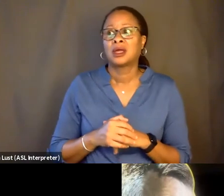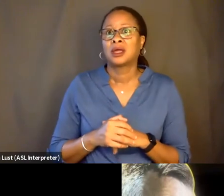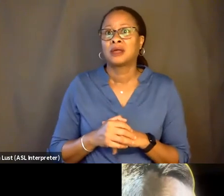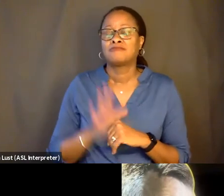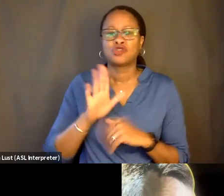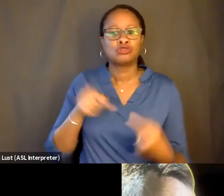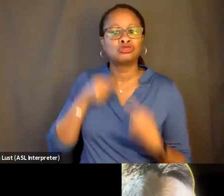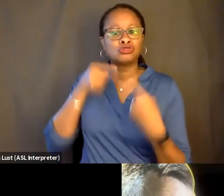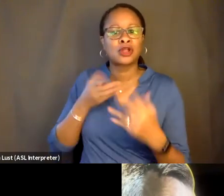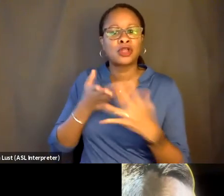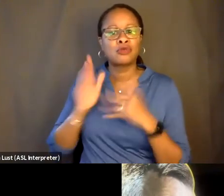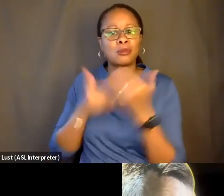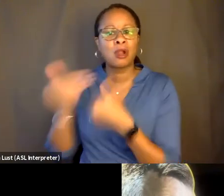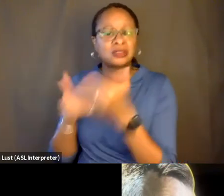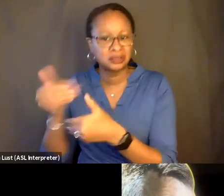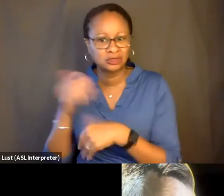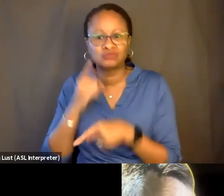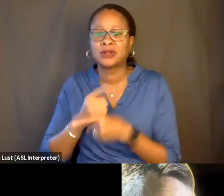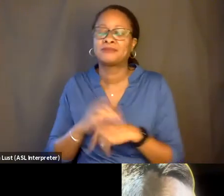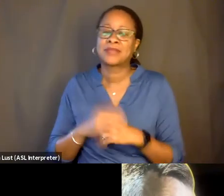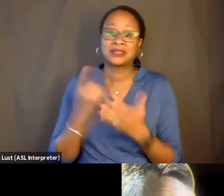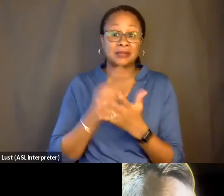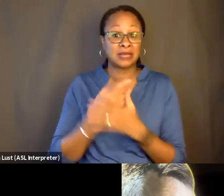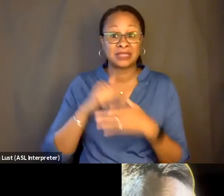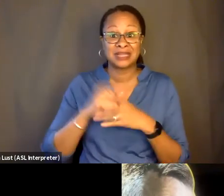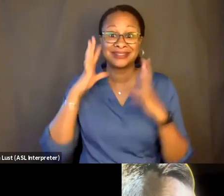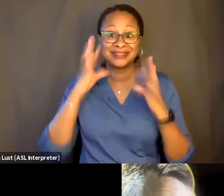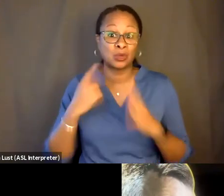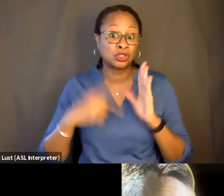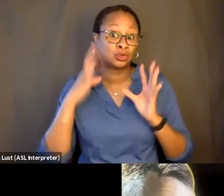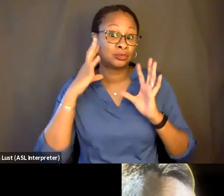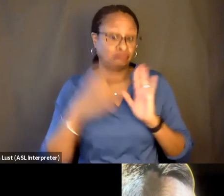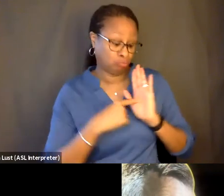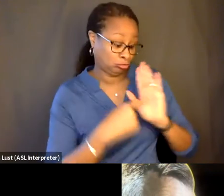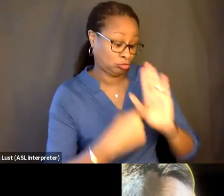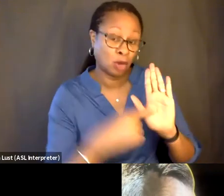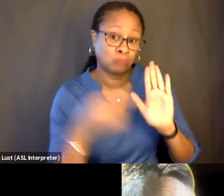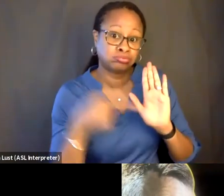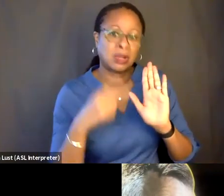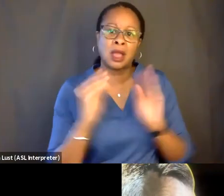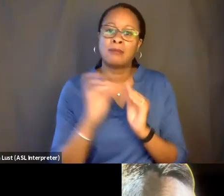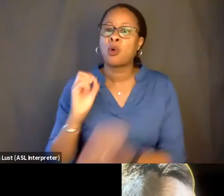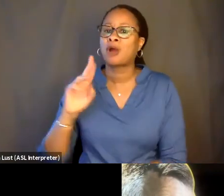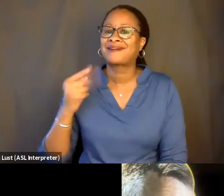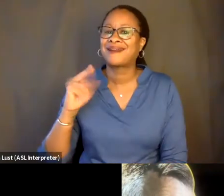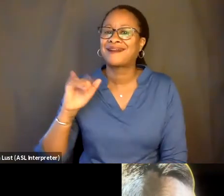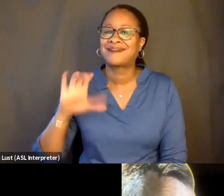through this process, sometimes in terms of what you choose to show us, but also sometimes in a more organic fashion, just engaging with your father.